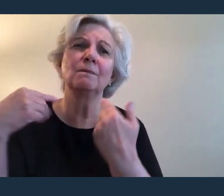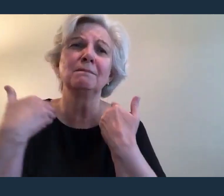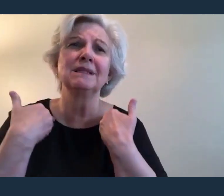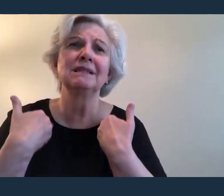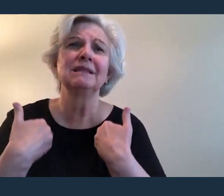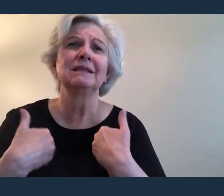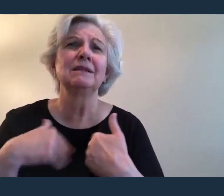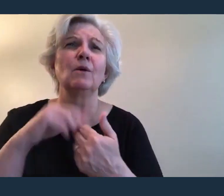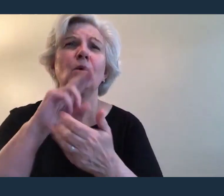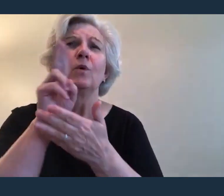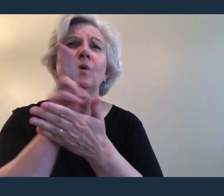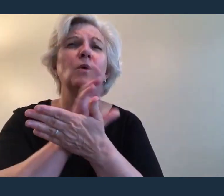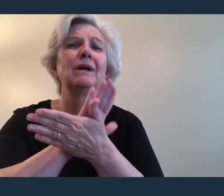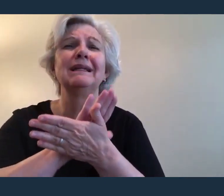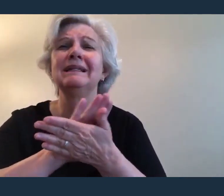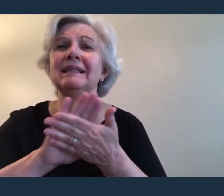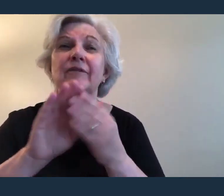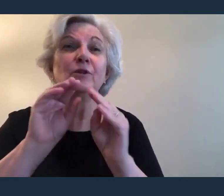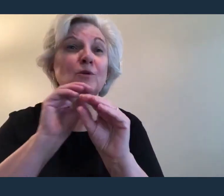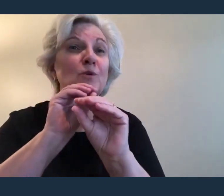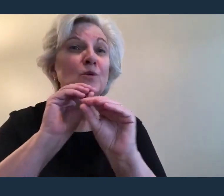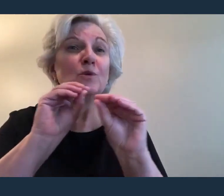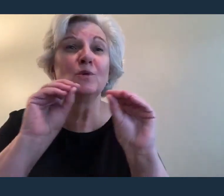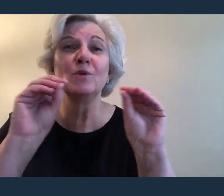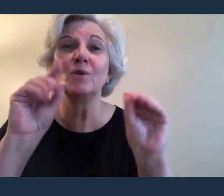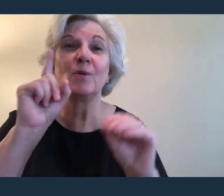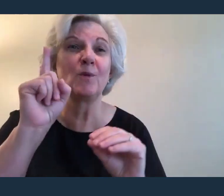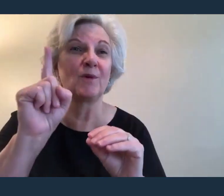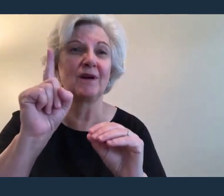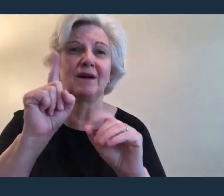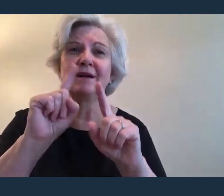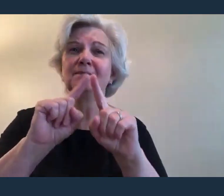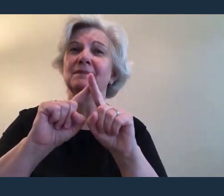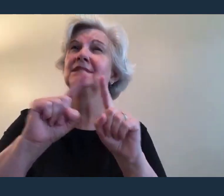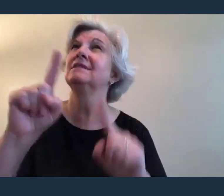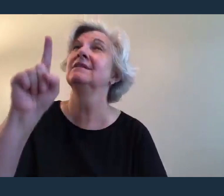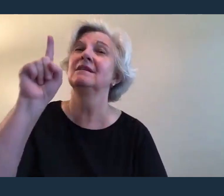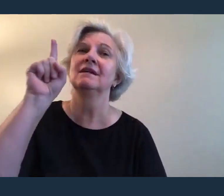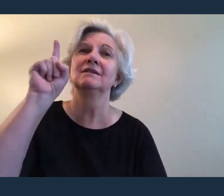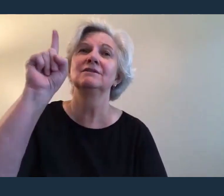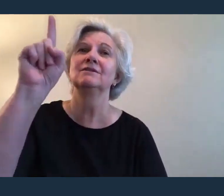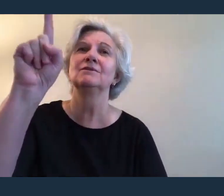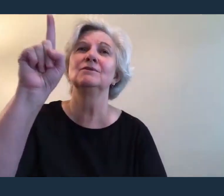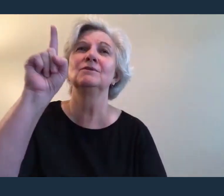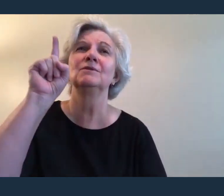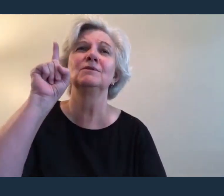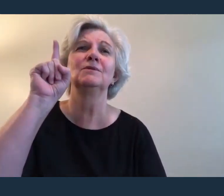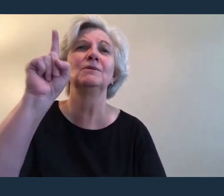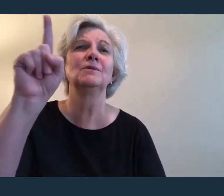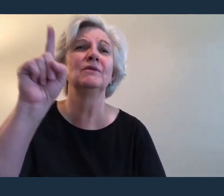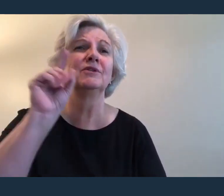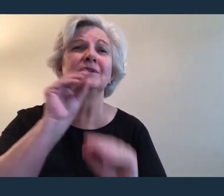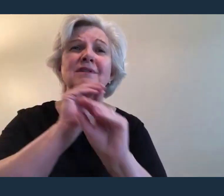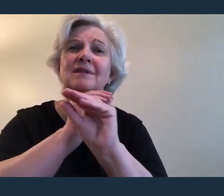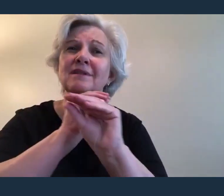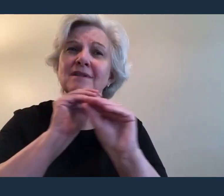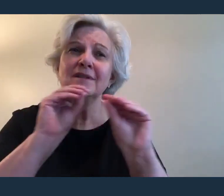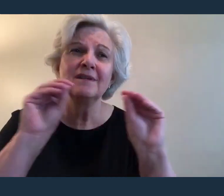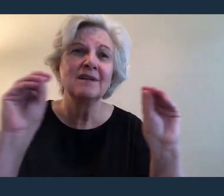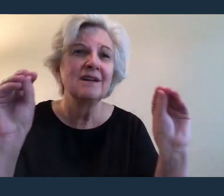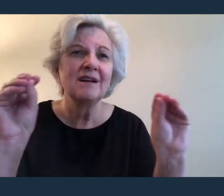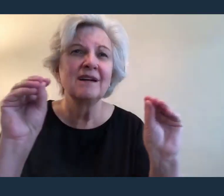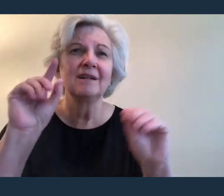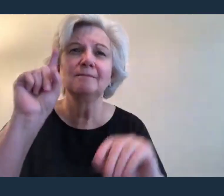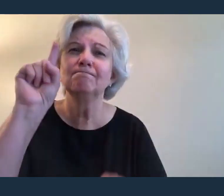And holy, there is no one like You There is none beside You